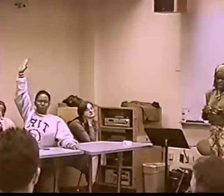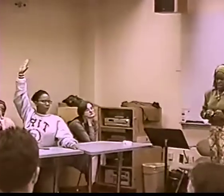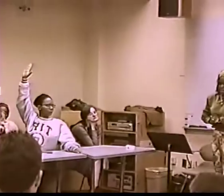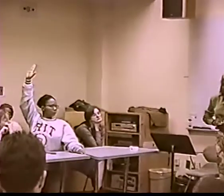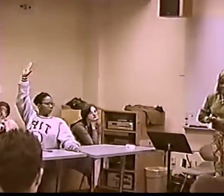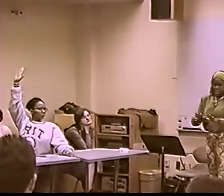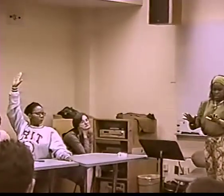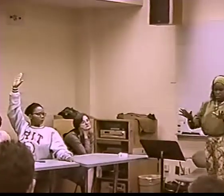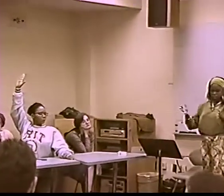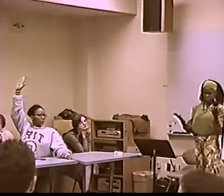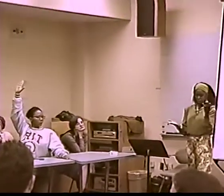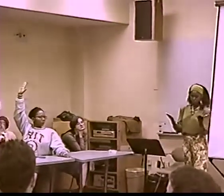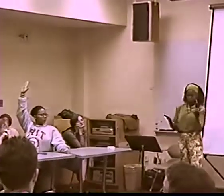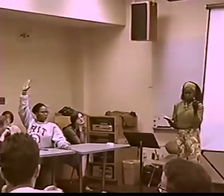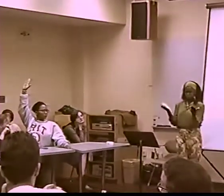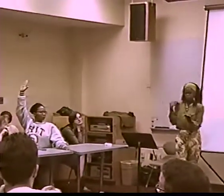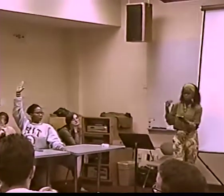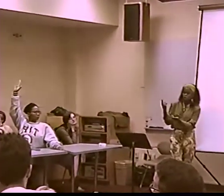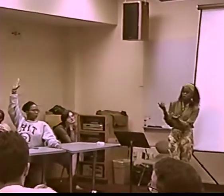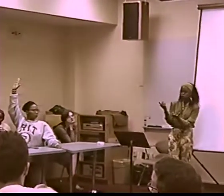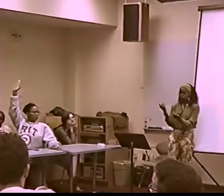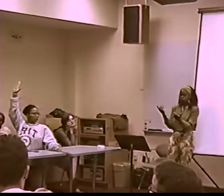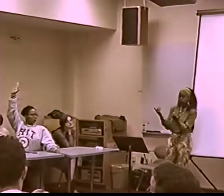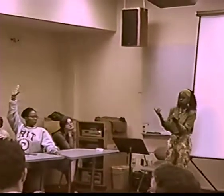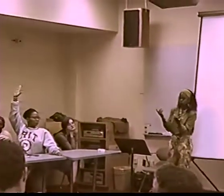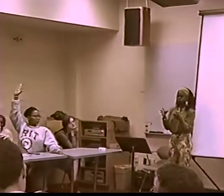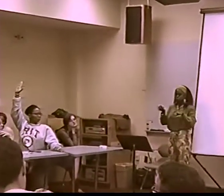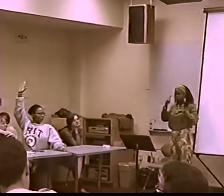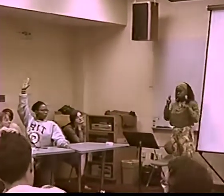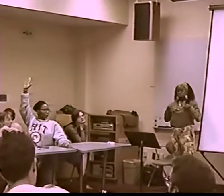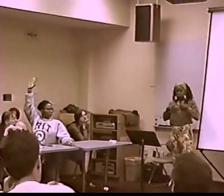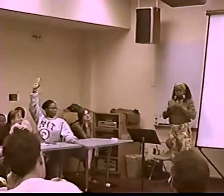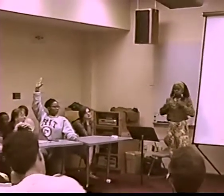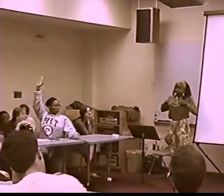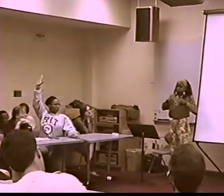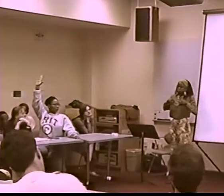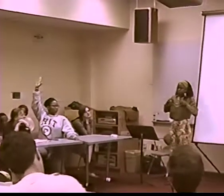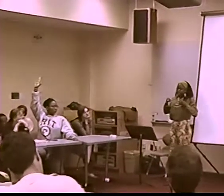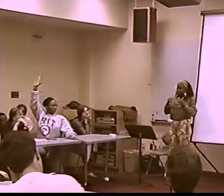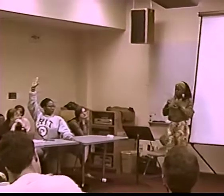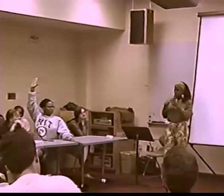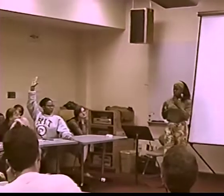...UNTIL NOW IT'S ABOUT READY TO EXPLODE. MAYBE THIS IS WHAT THE YOUNG MAN IS SAYING.